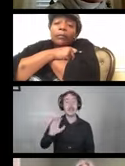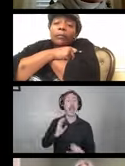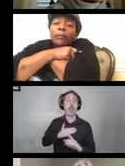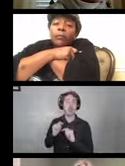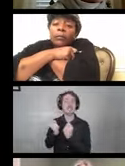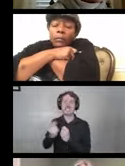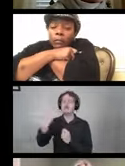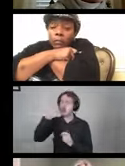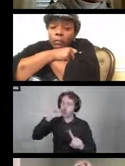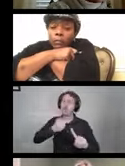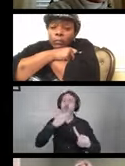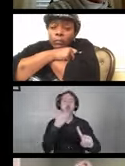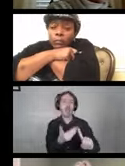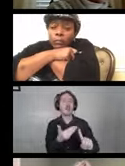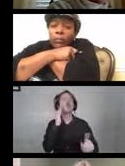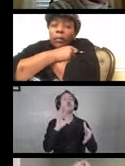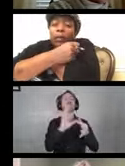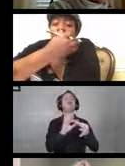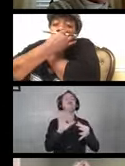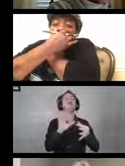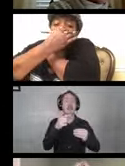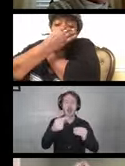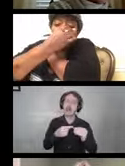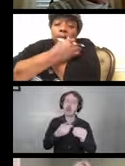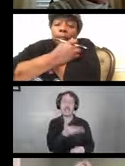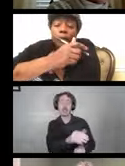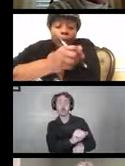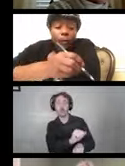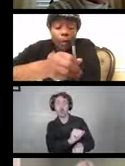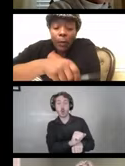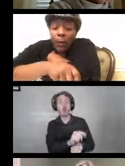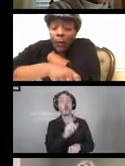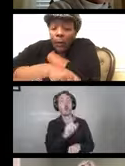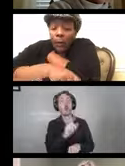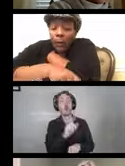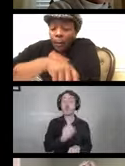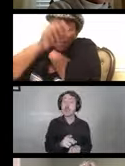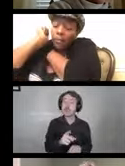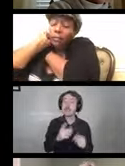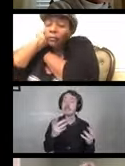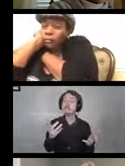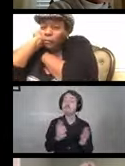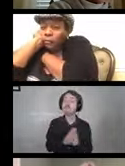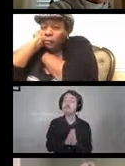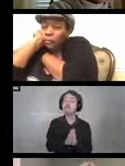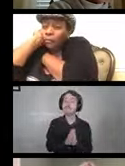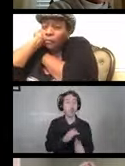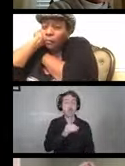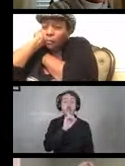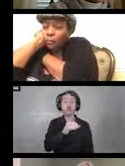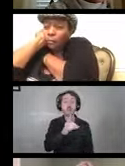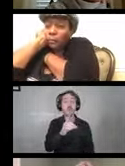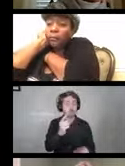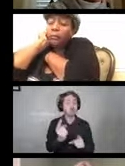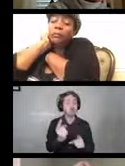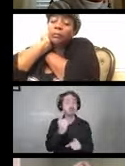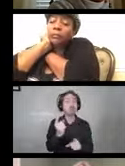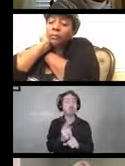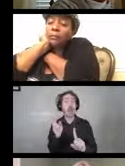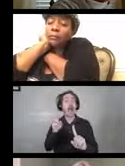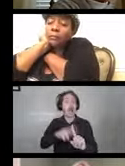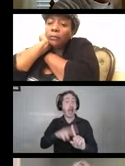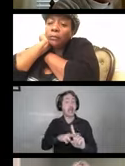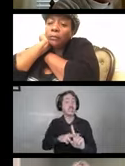We will reference his work on his application